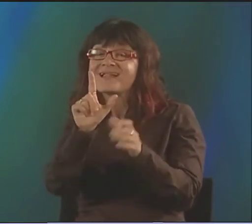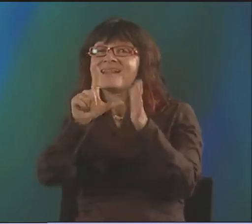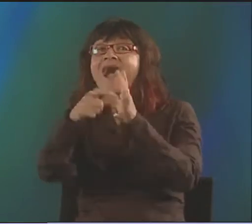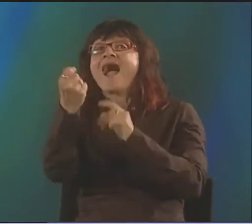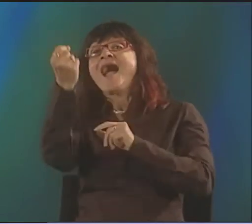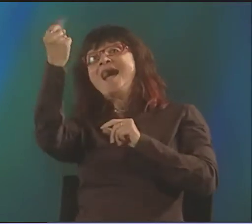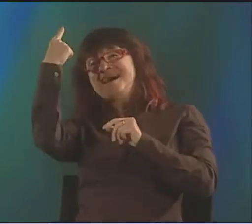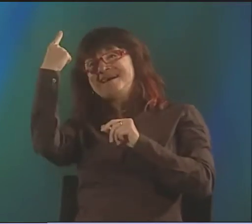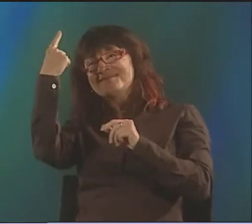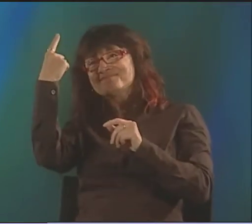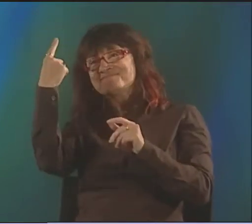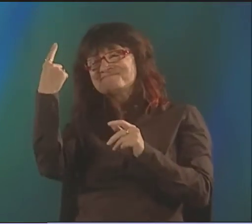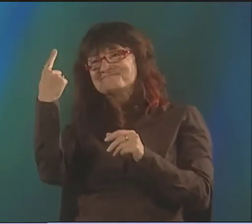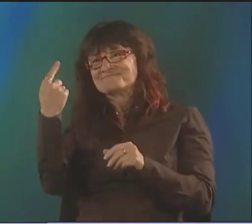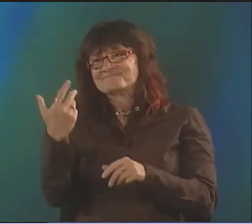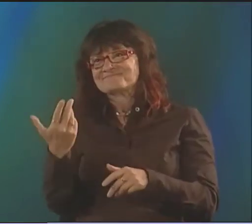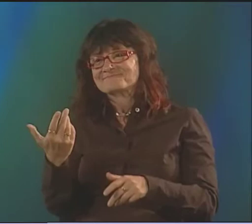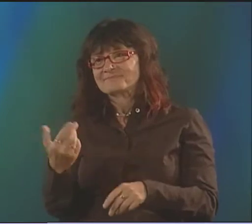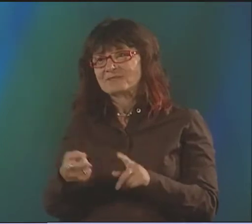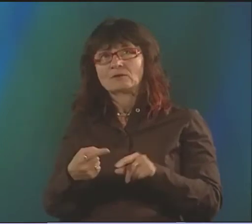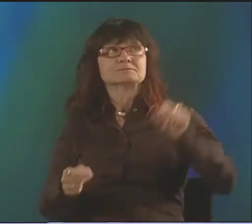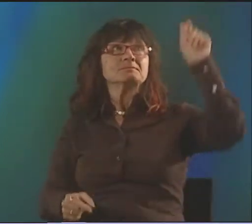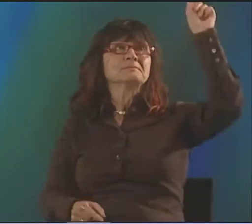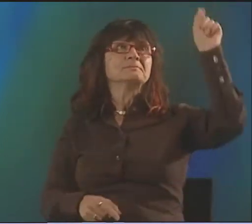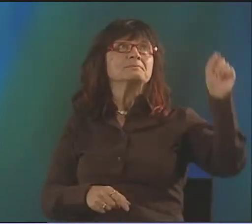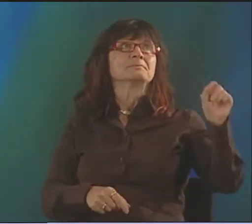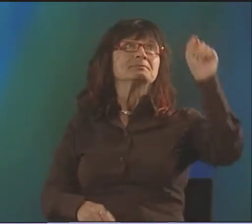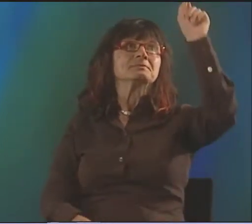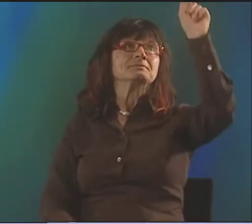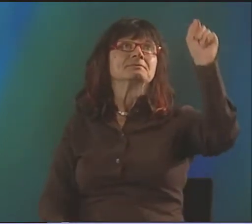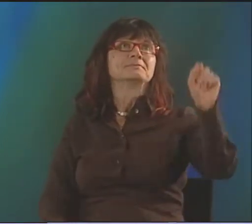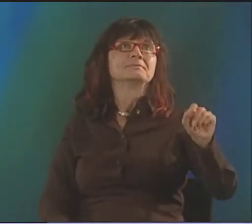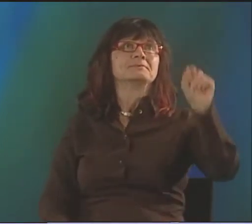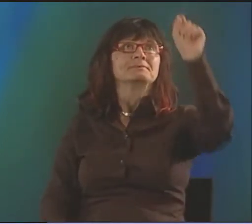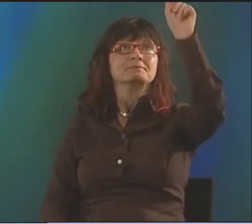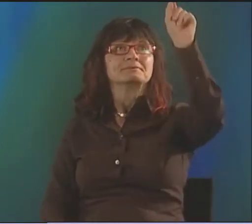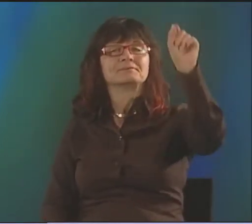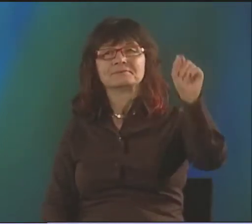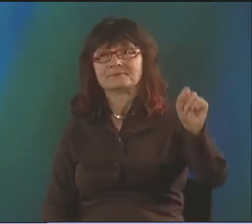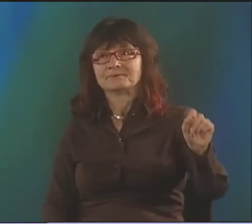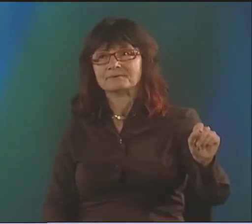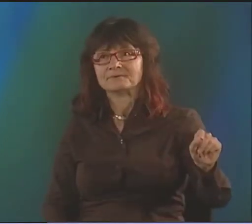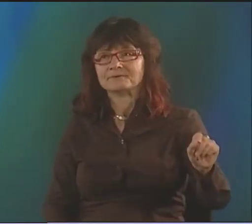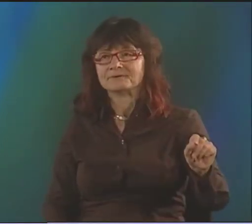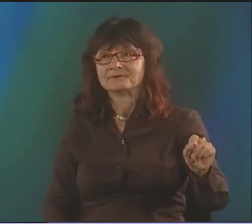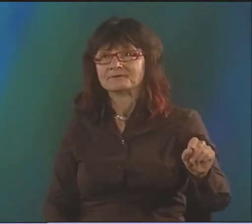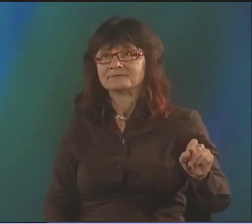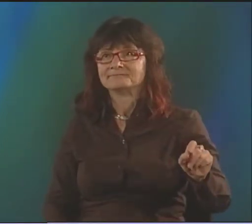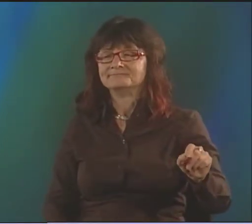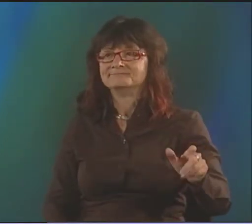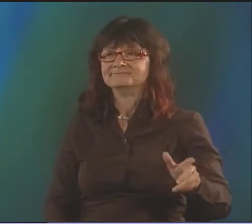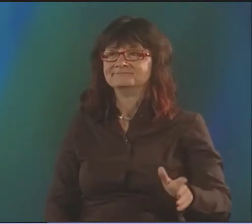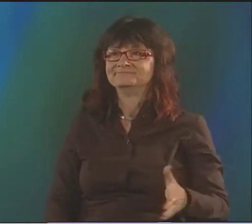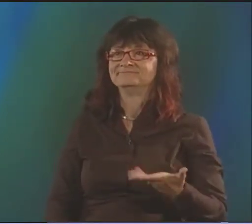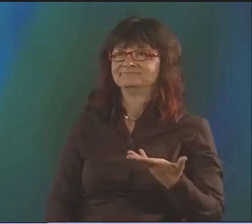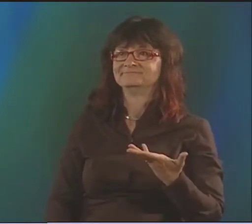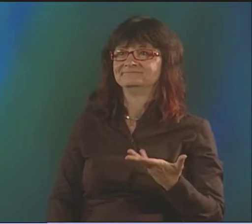SO THE AUDIENCE IS PUZZLED, AND THEY HAVE TO THINK ABOUT IT A LITTLE BIT AND WORK A LITTLE HARDER. AND AT THE VERY END, IT ALL COMES TOGETHER, AND THEY UNDERSTAND.